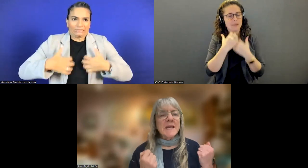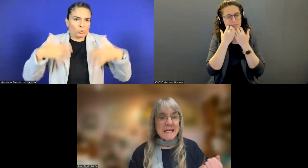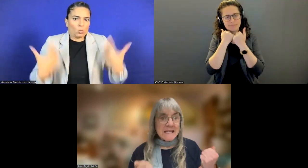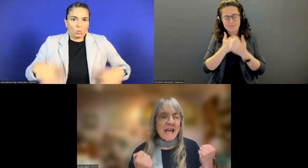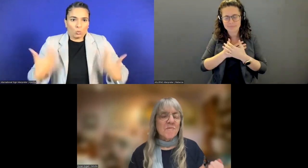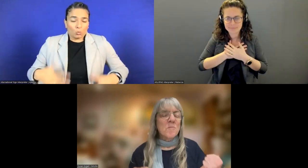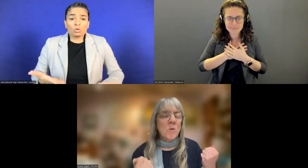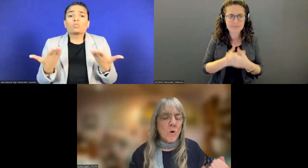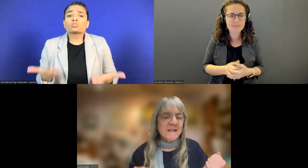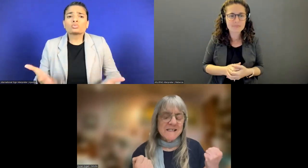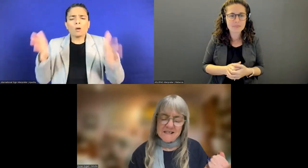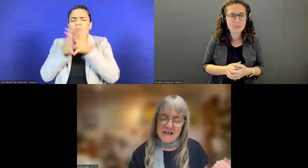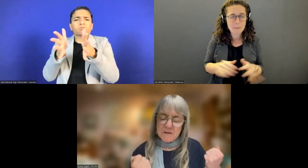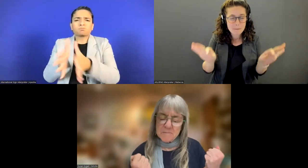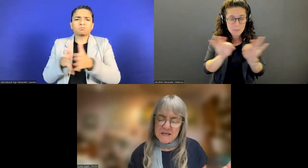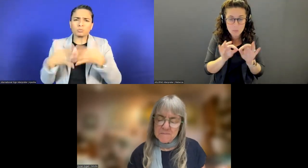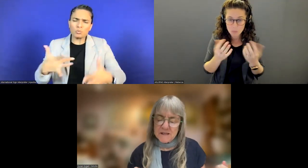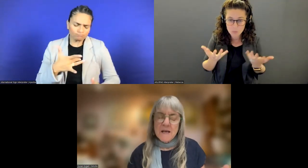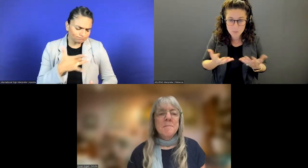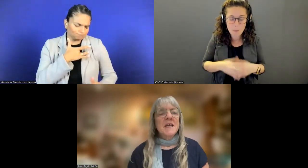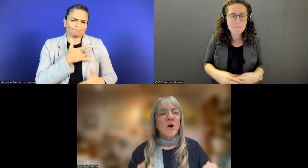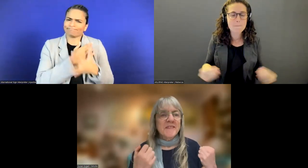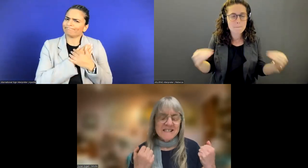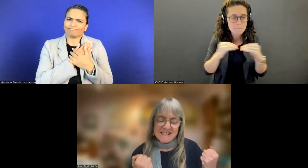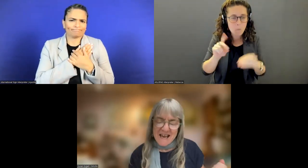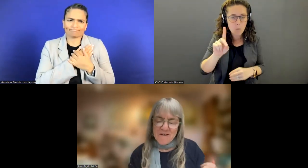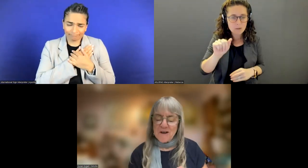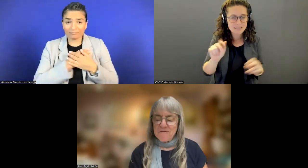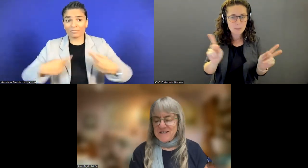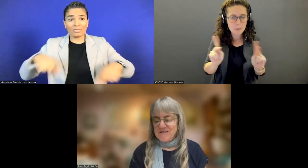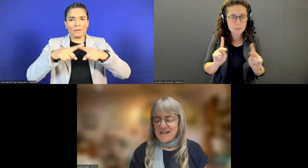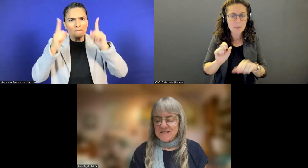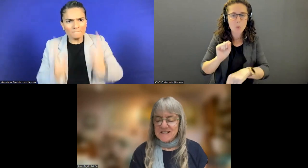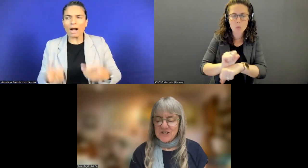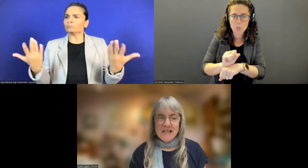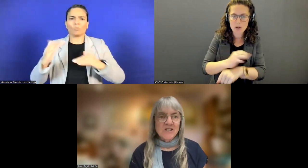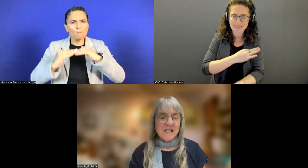We need to have more disabled people being on the staff of international exchange and